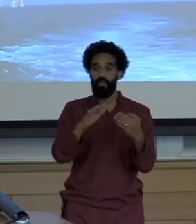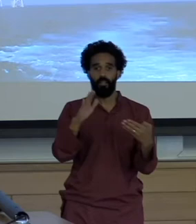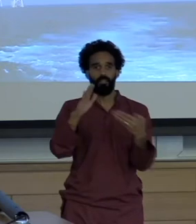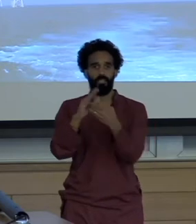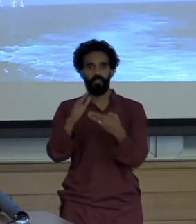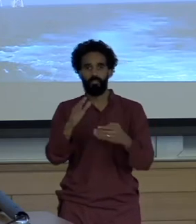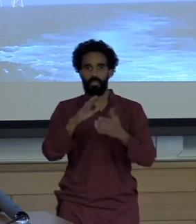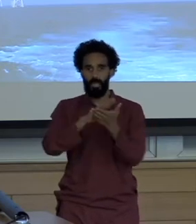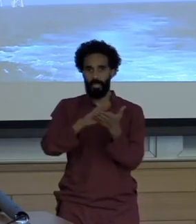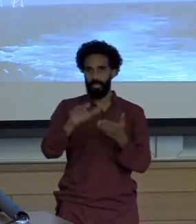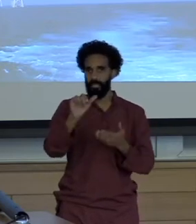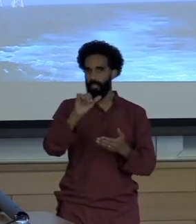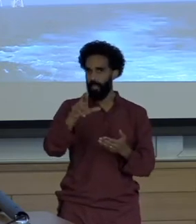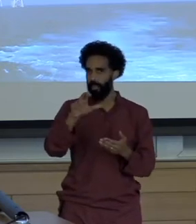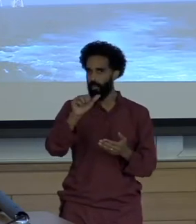Fossil fuel industry and